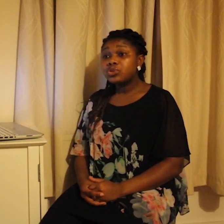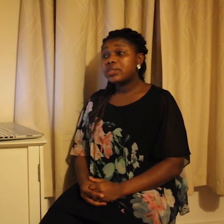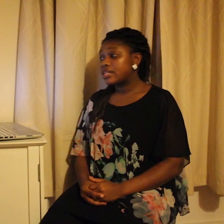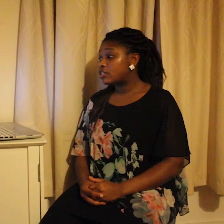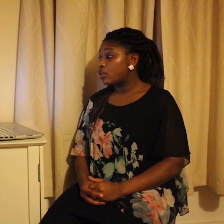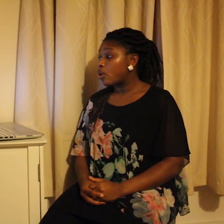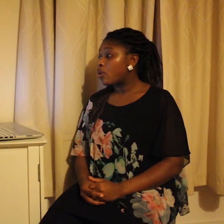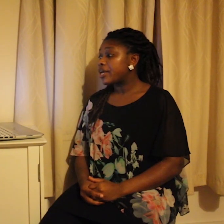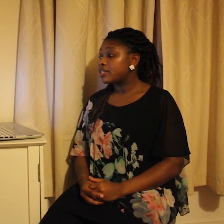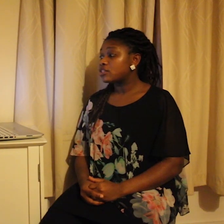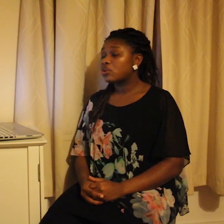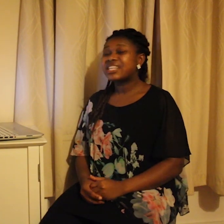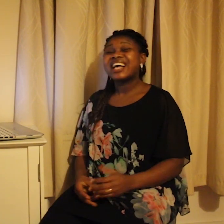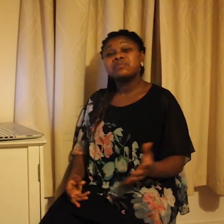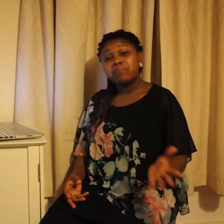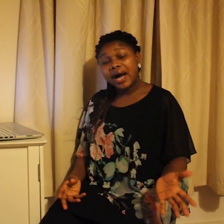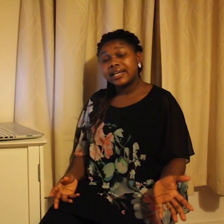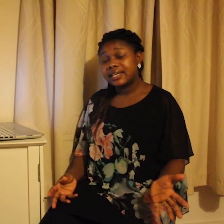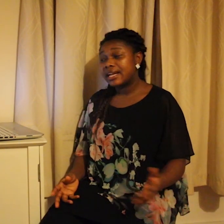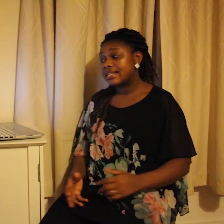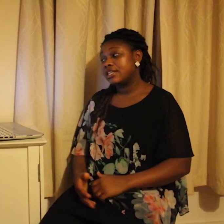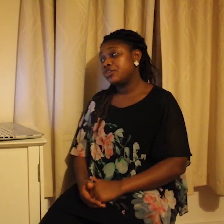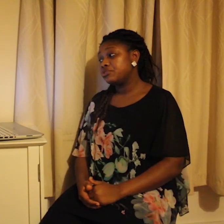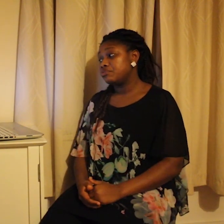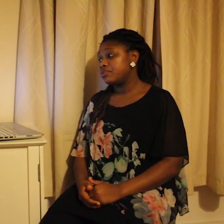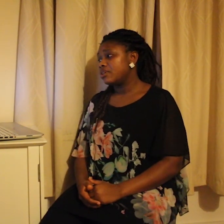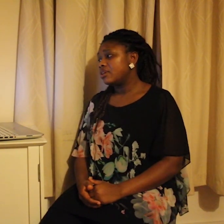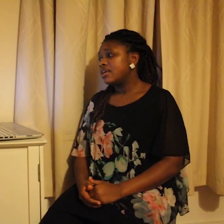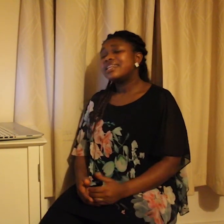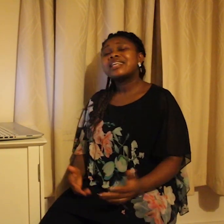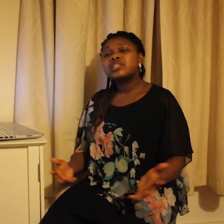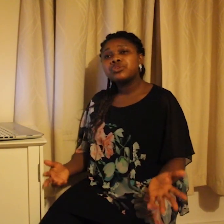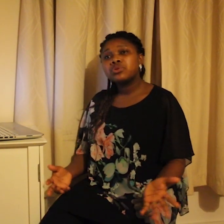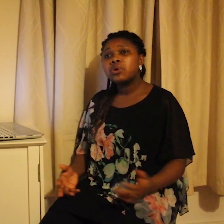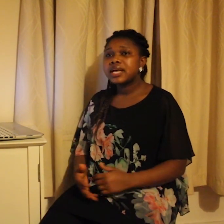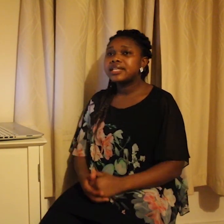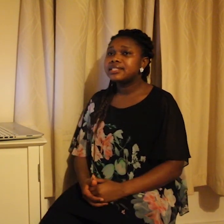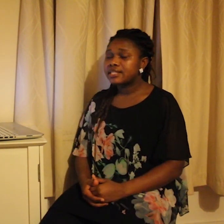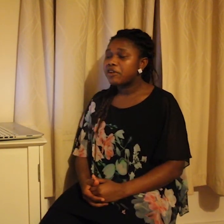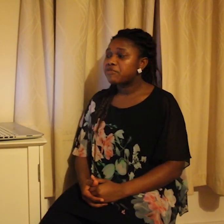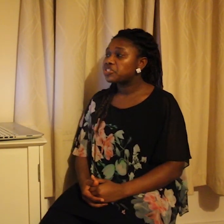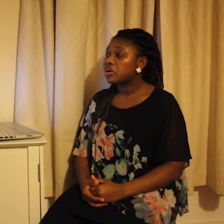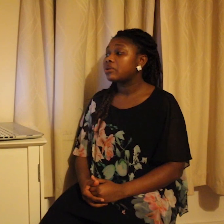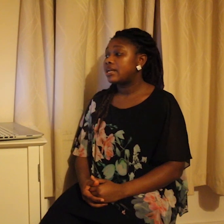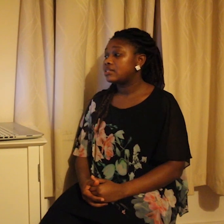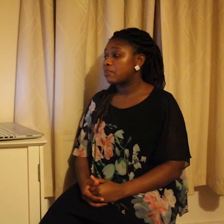Although this law is not as binding as it used to be, it has resulted in several childless